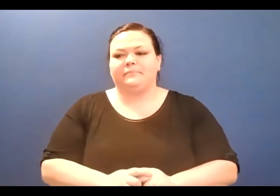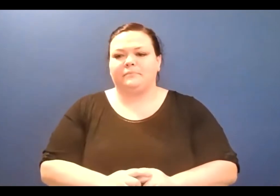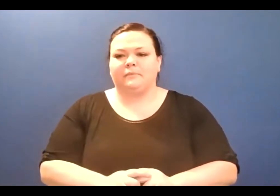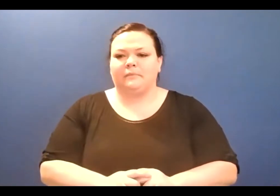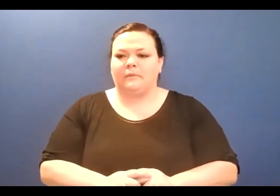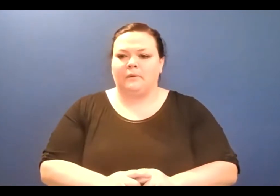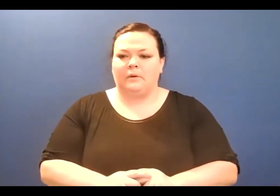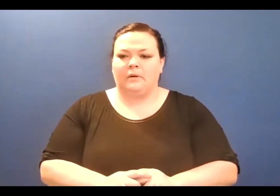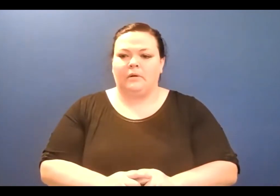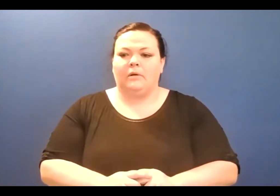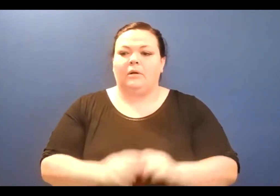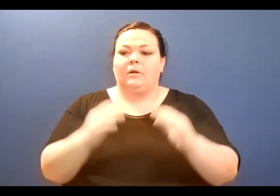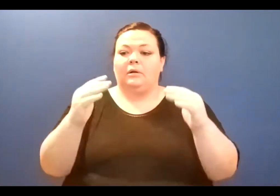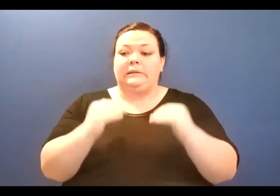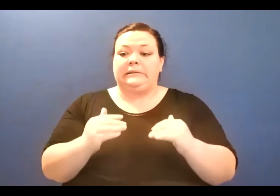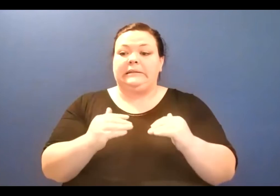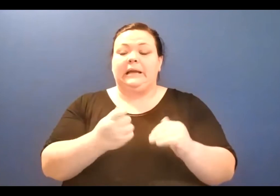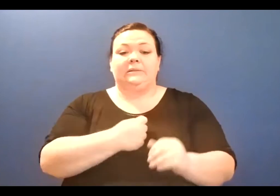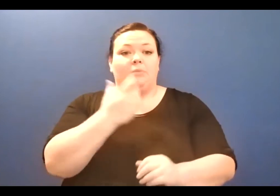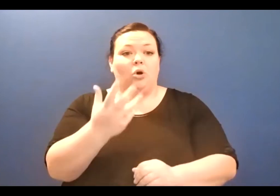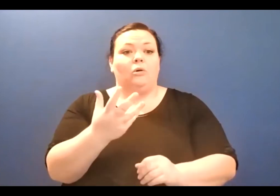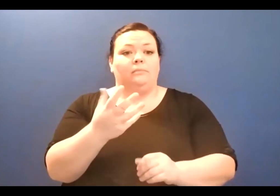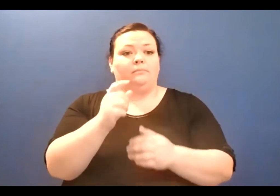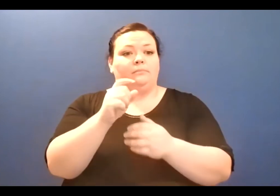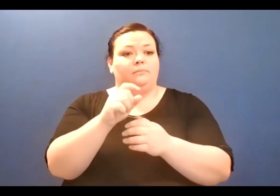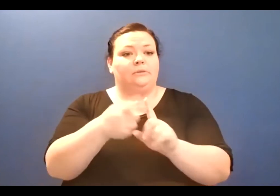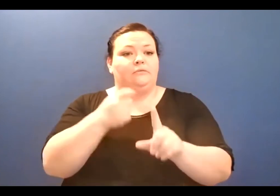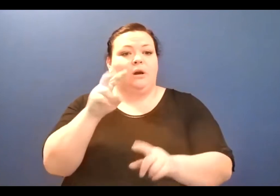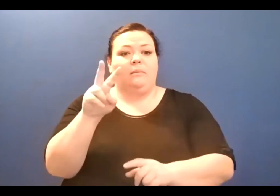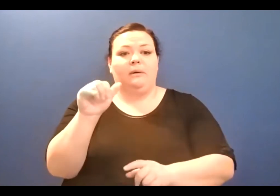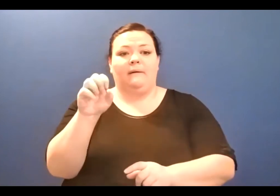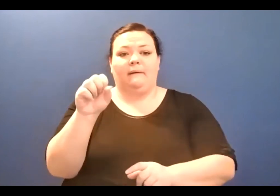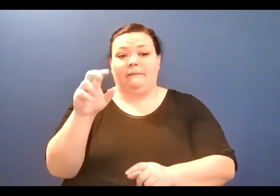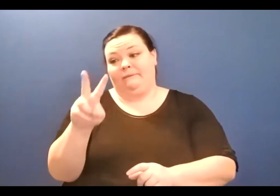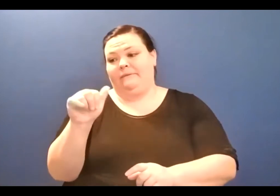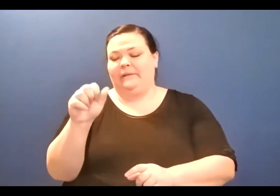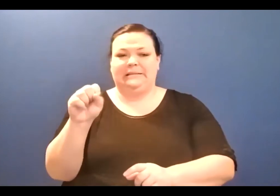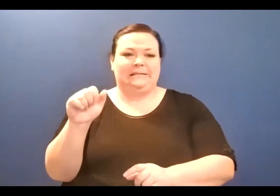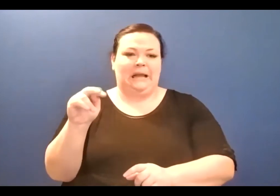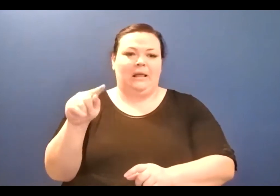don't know I'm just like really looking forward to using that, uh, this poem is called "Deific Woman"